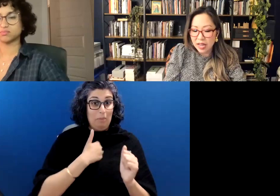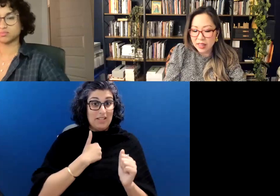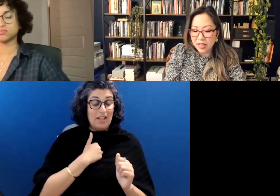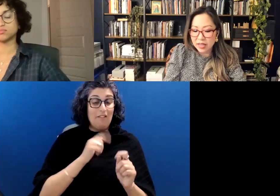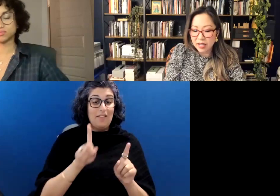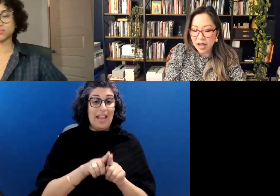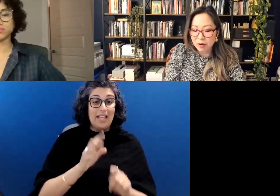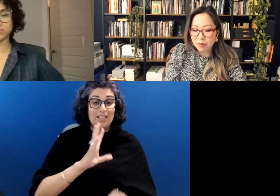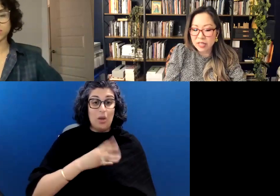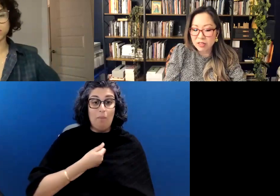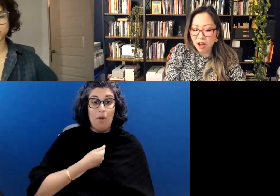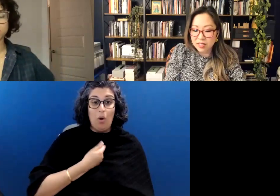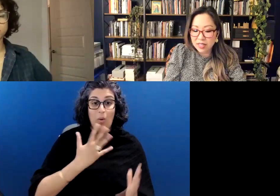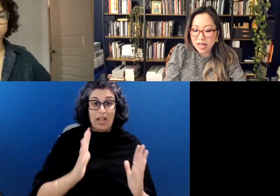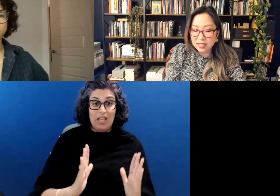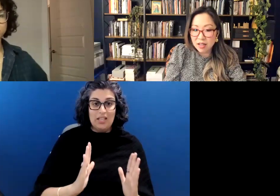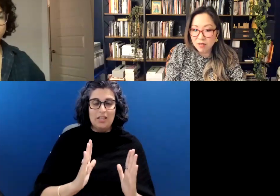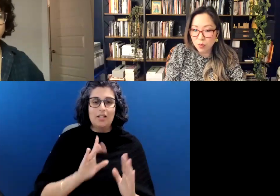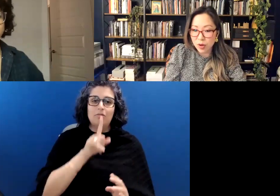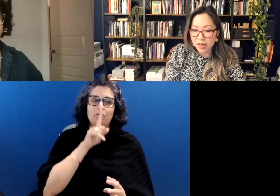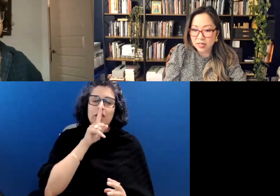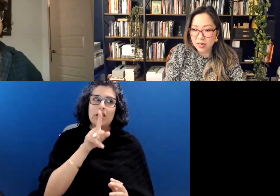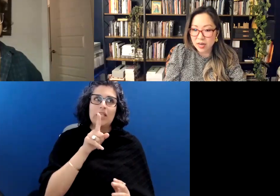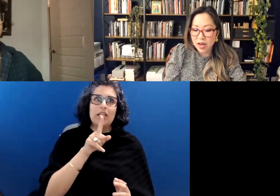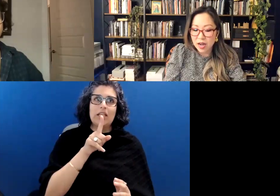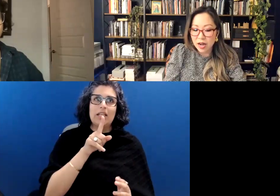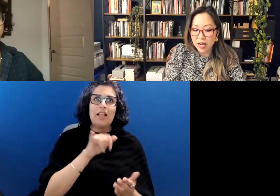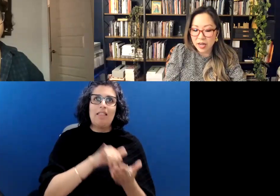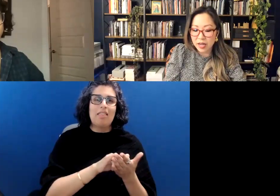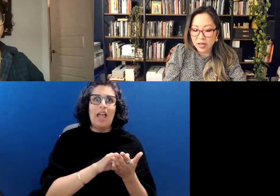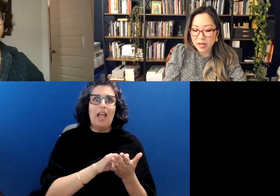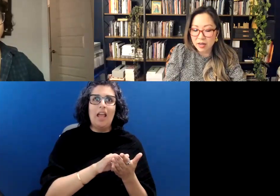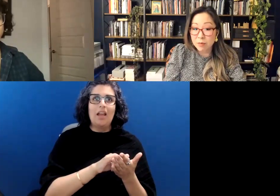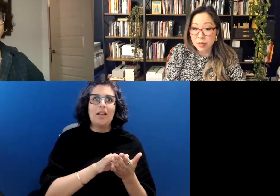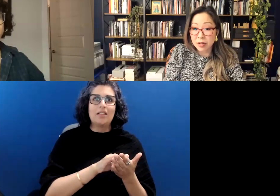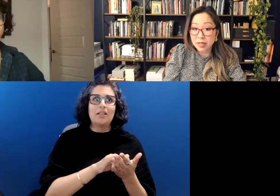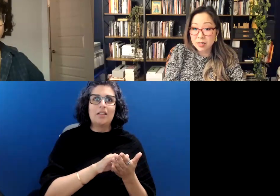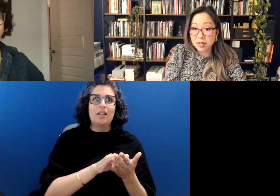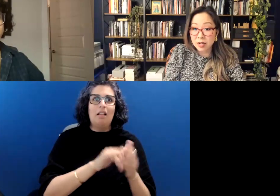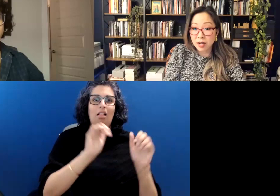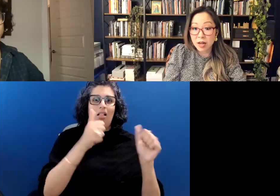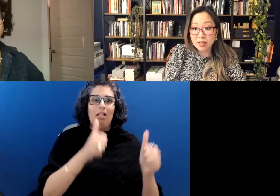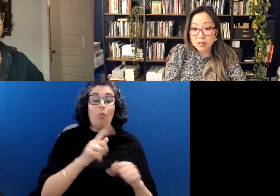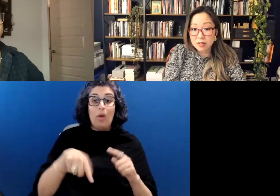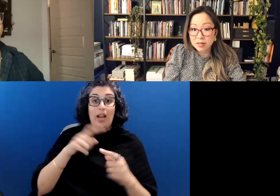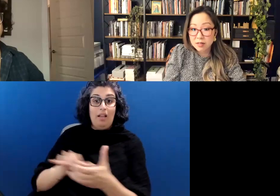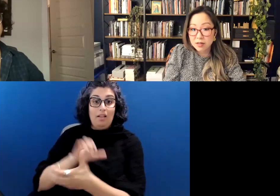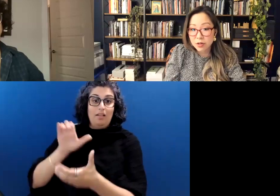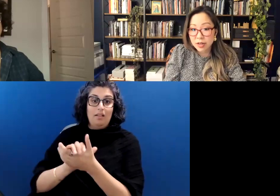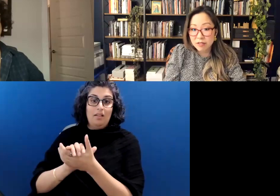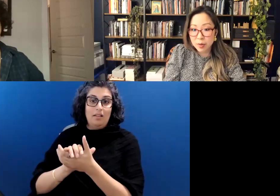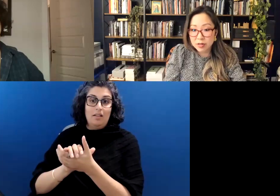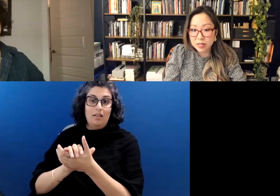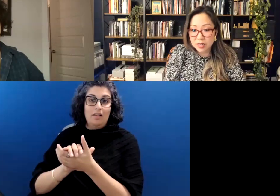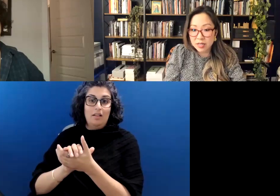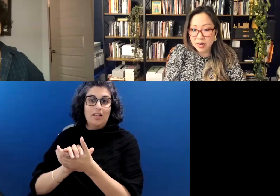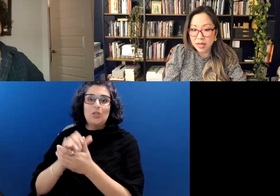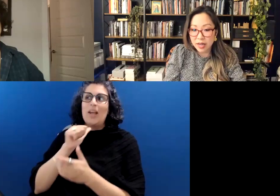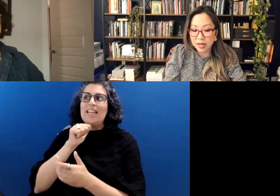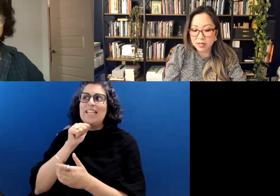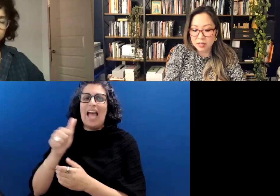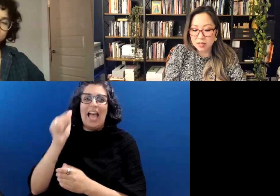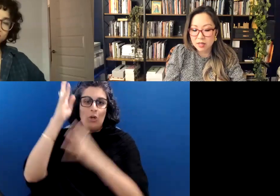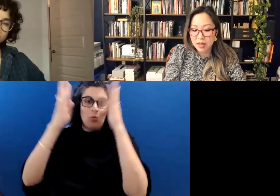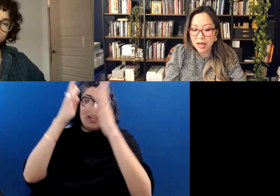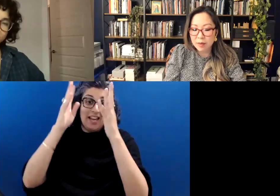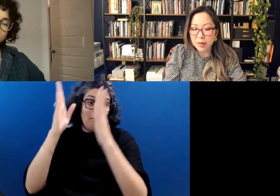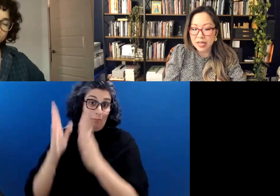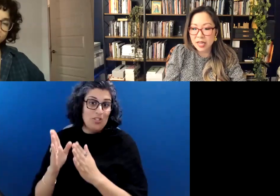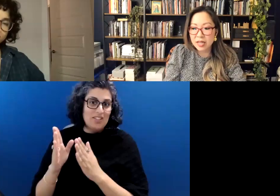I think I really lost that self when I got married to a non-creative person and had my